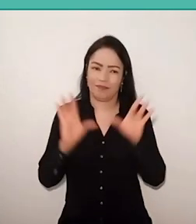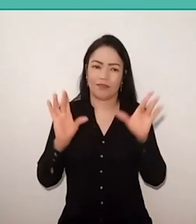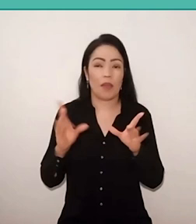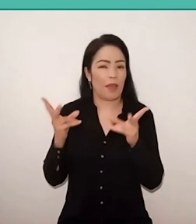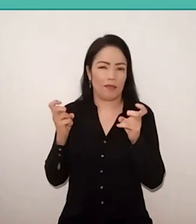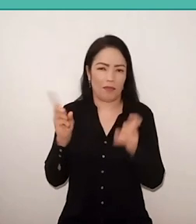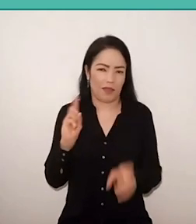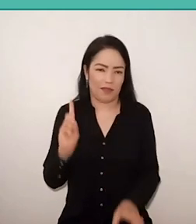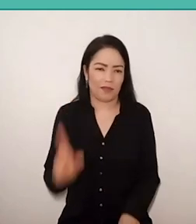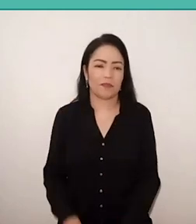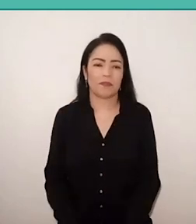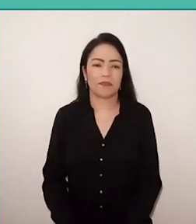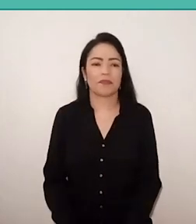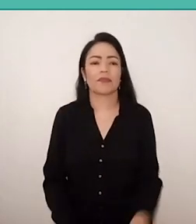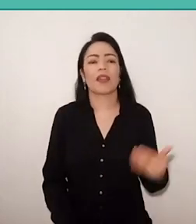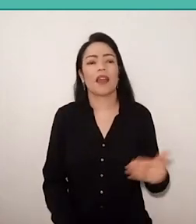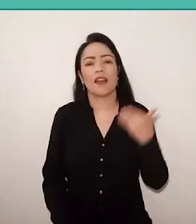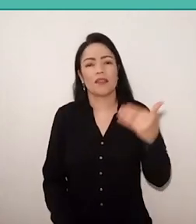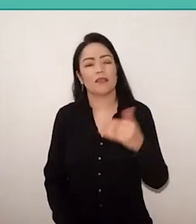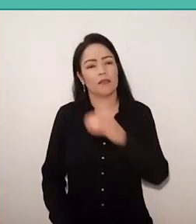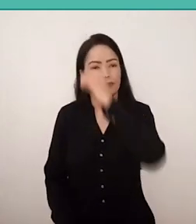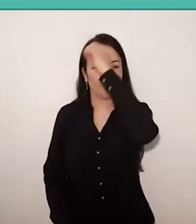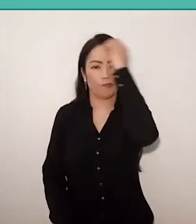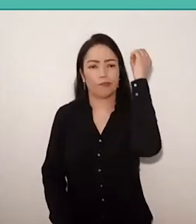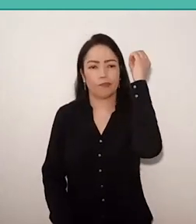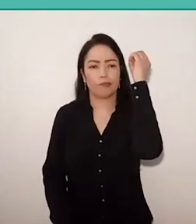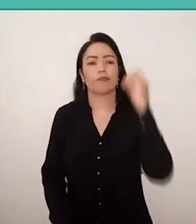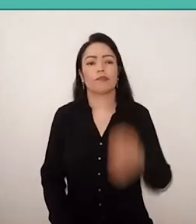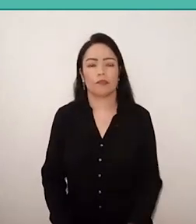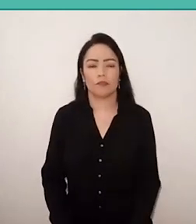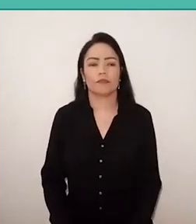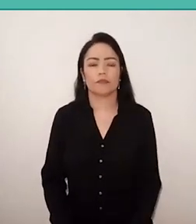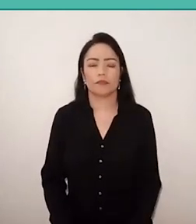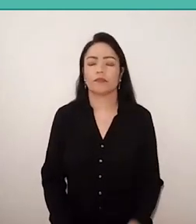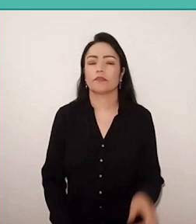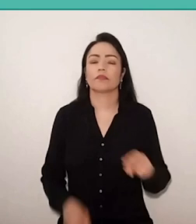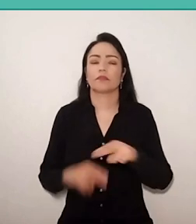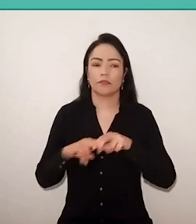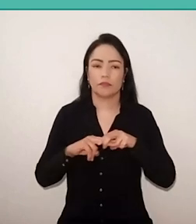Here comes a certain oppressive ignorance. So this aspect seems very important to me